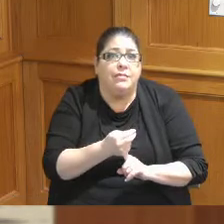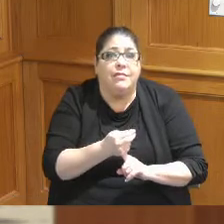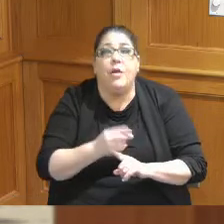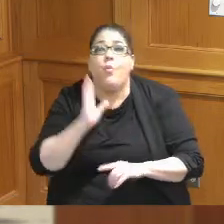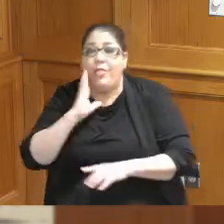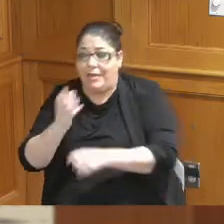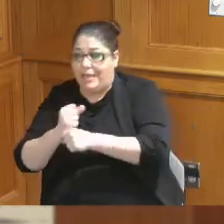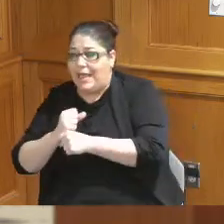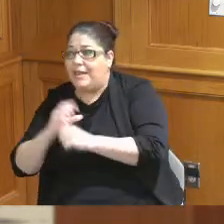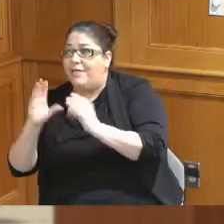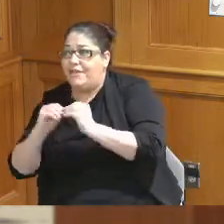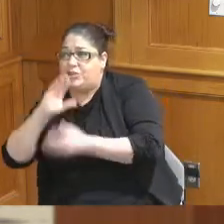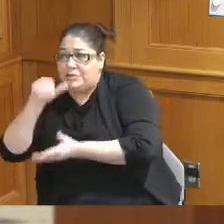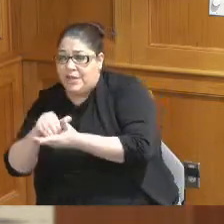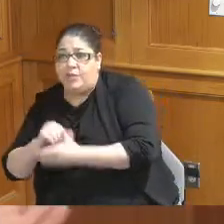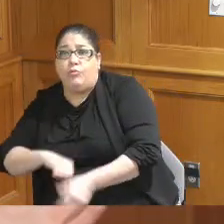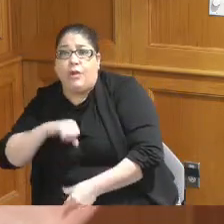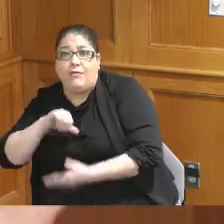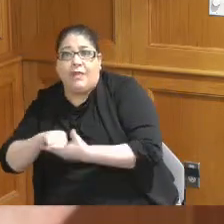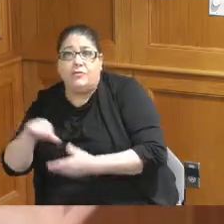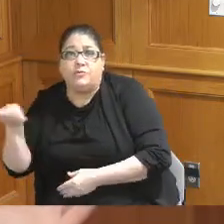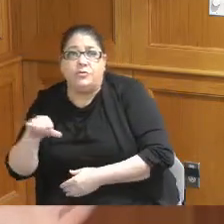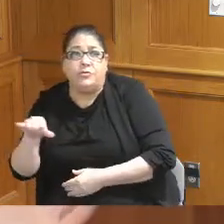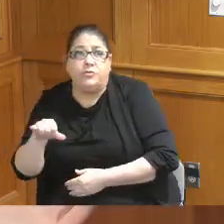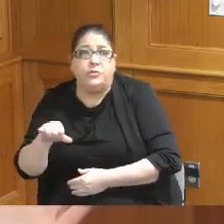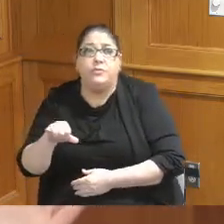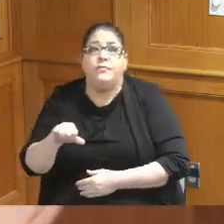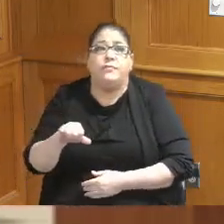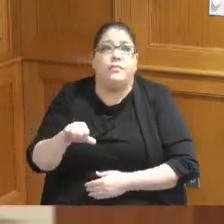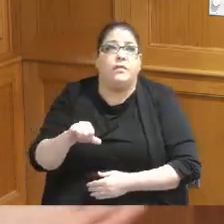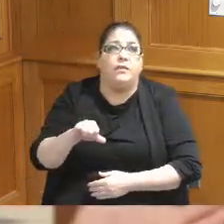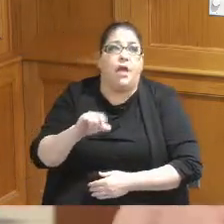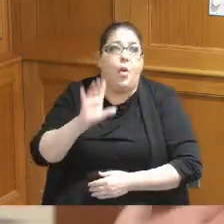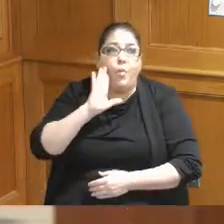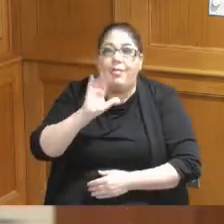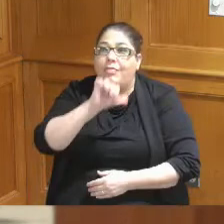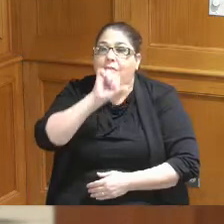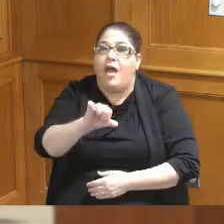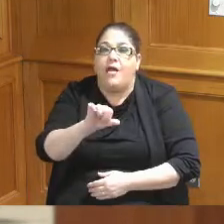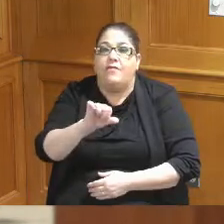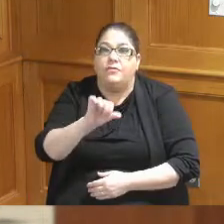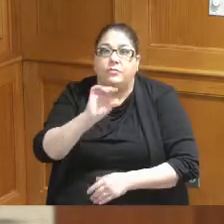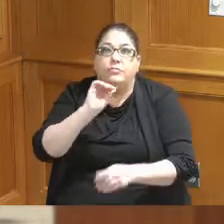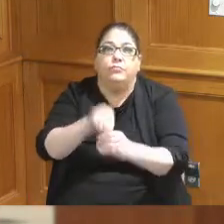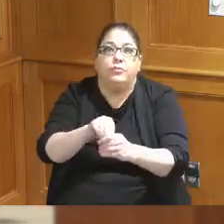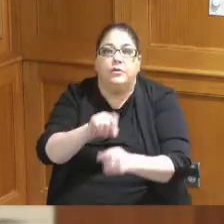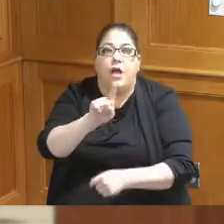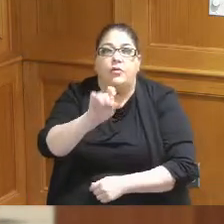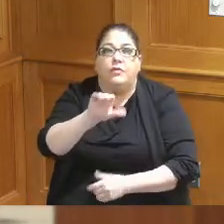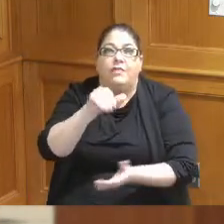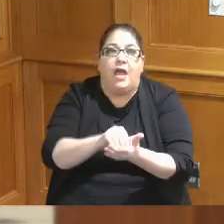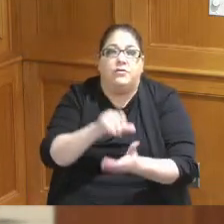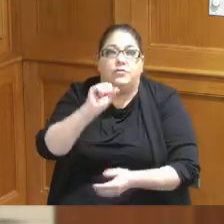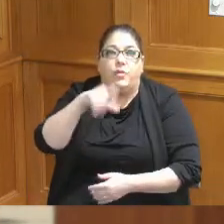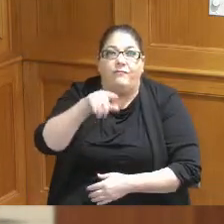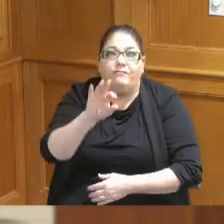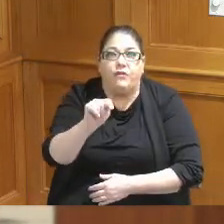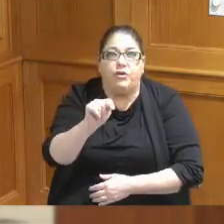Center that we're going to be proud of and I look I would love to put another I think everybody here would love to put a hundred thousand square foot on the exhibit space it would be great